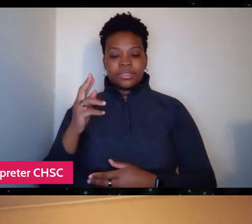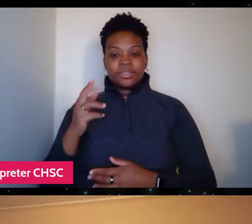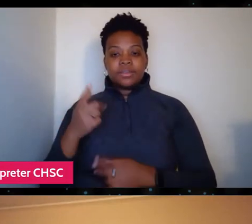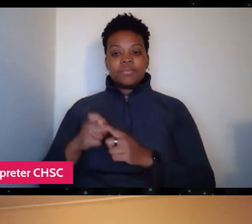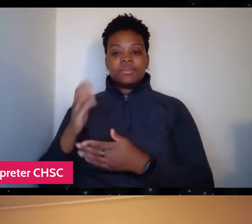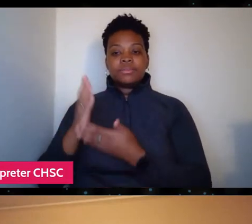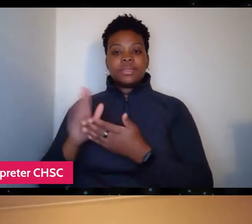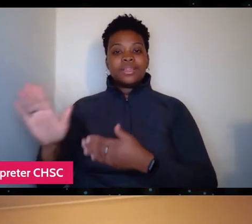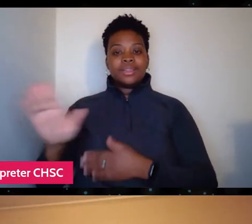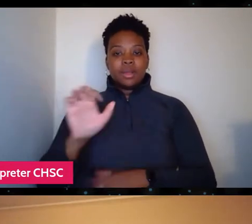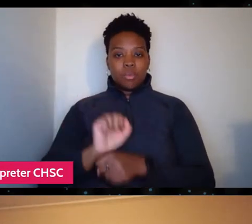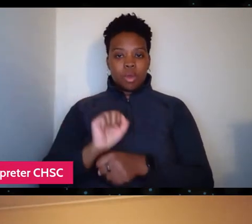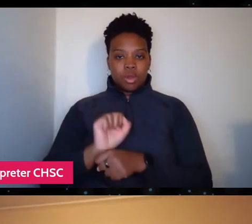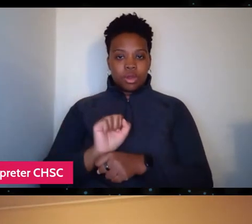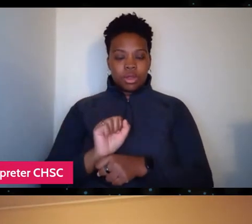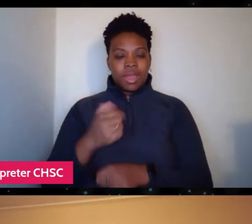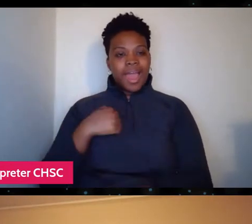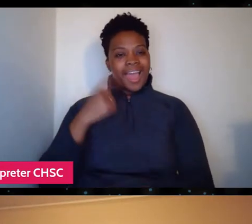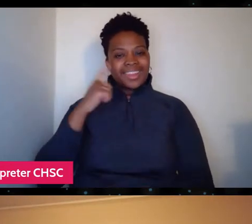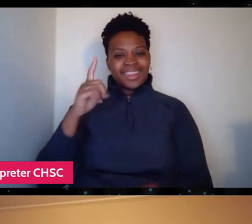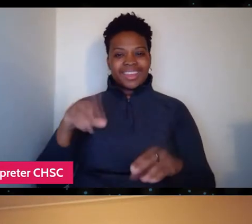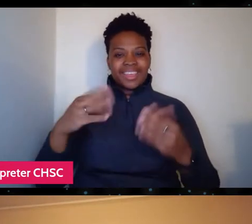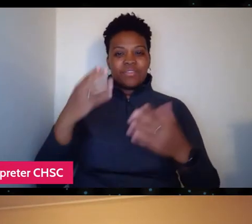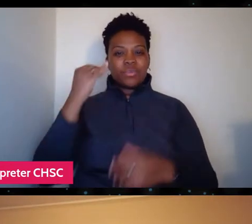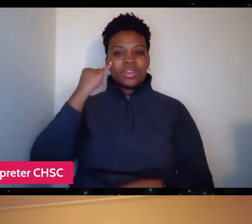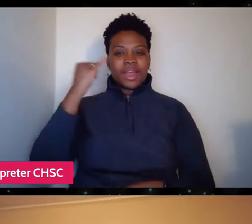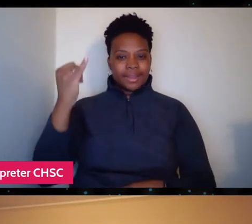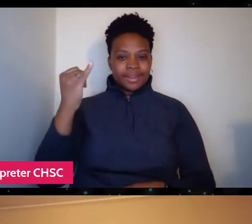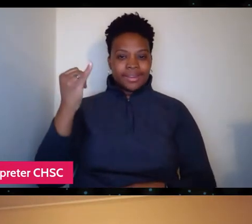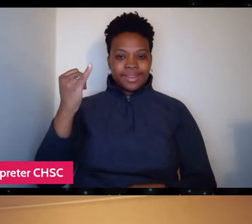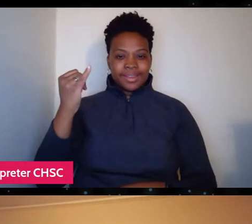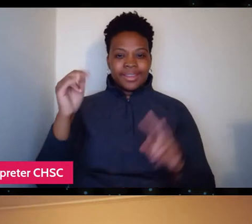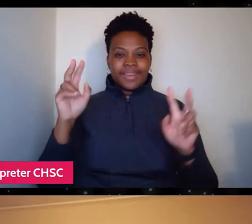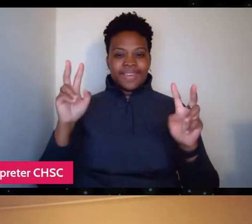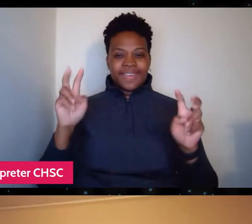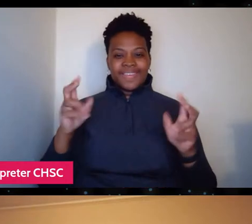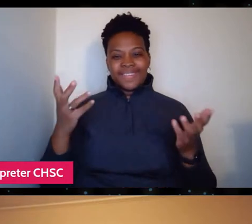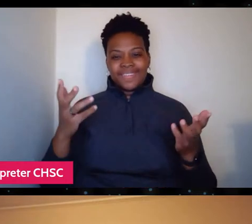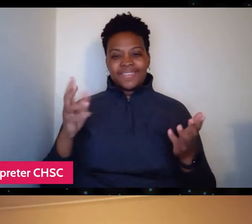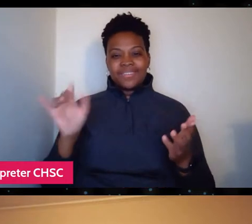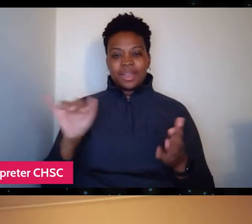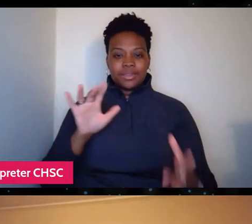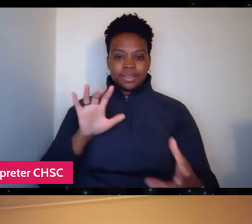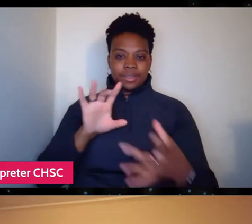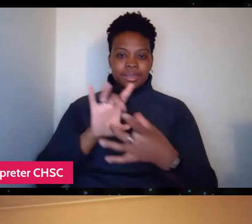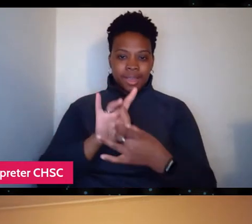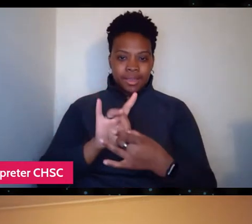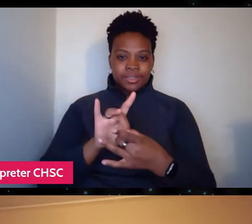So that, I think that kind of gives you an idea of, yeah, that connection to Ohio.